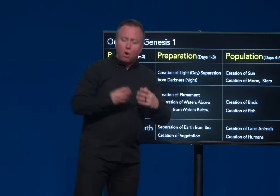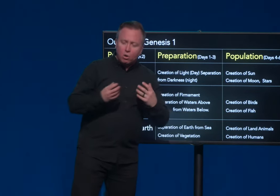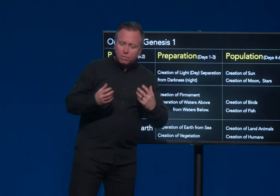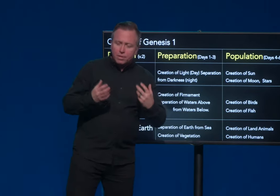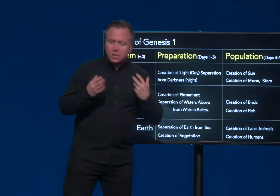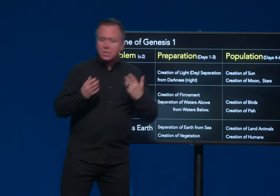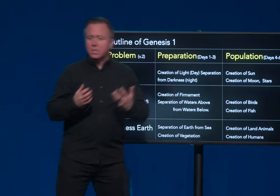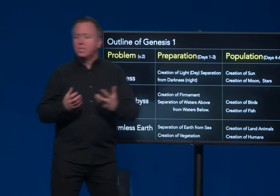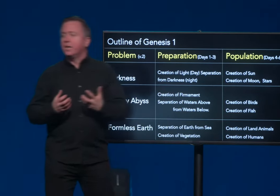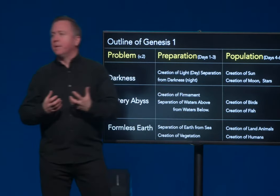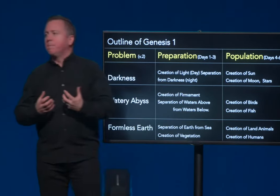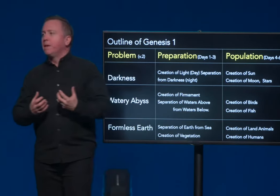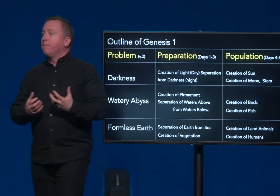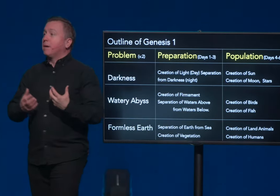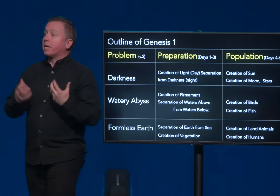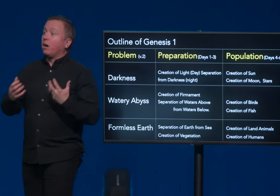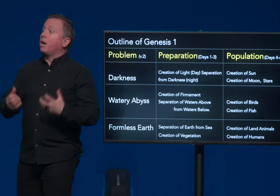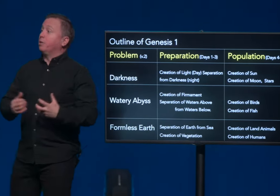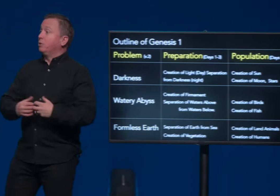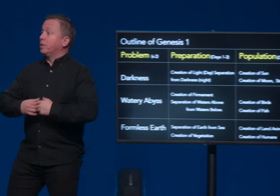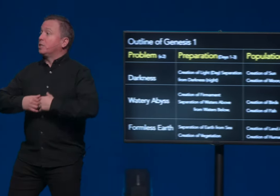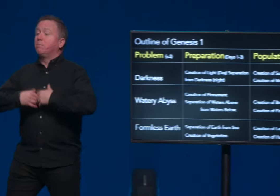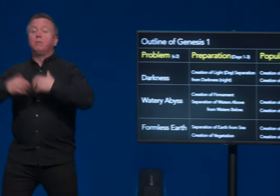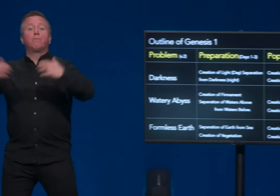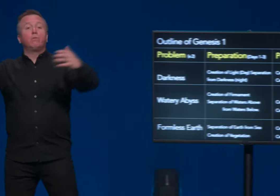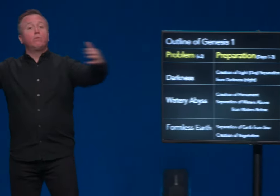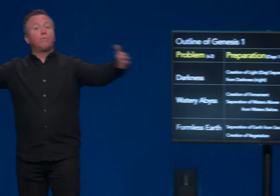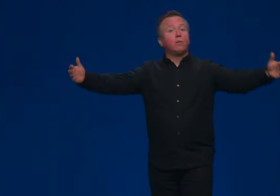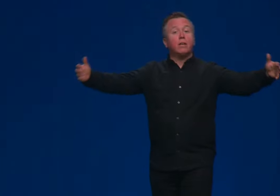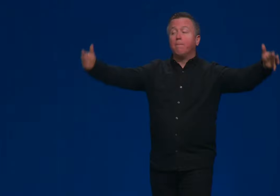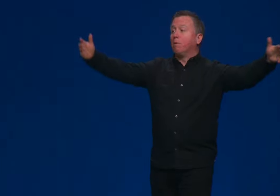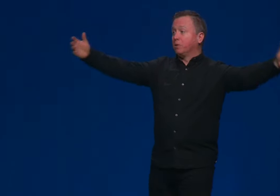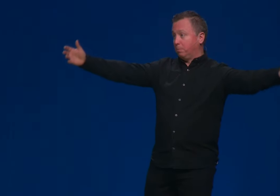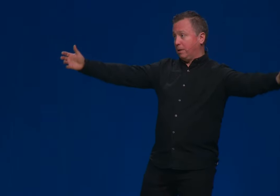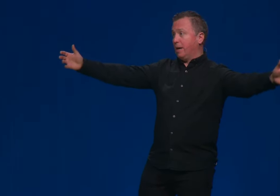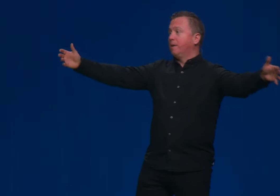All of this is done by a God who says, Be fruitful and multiply.